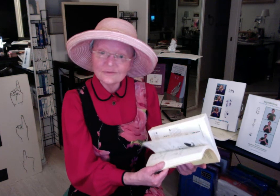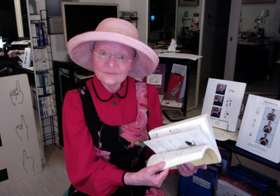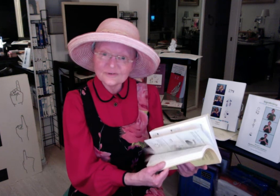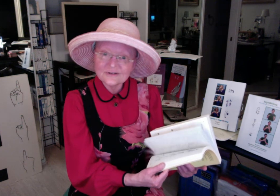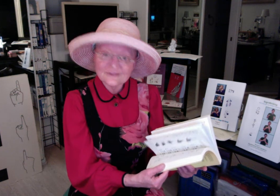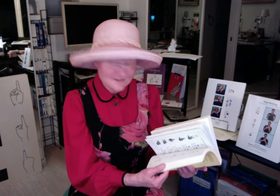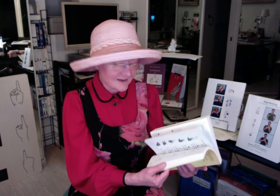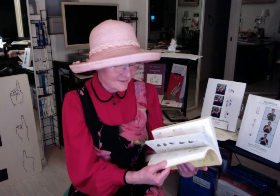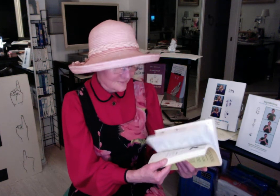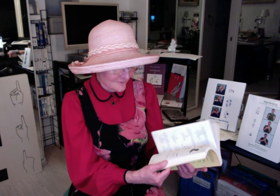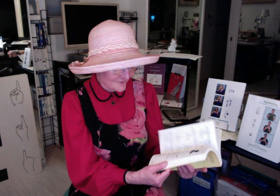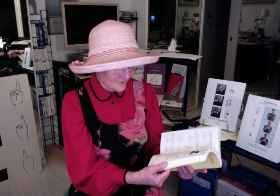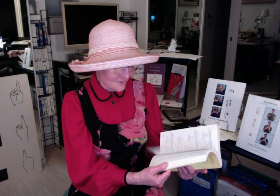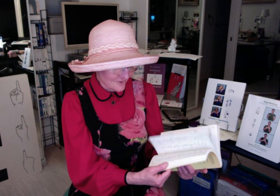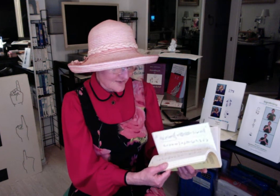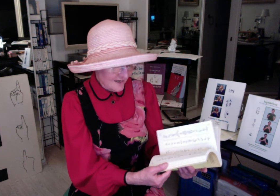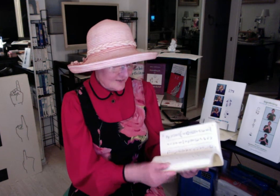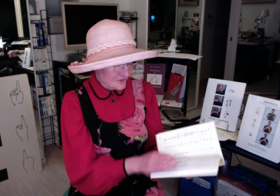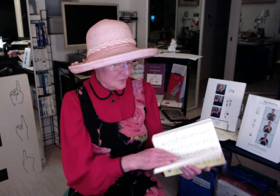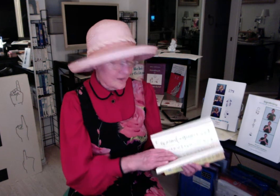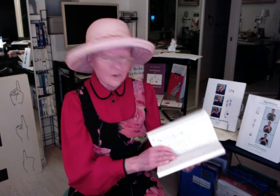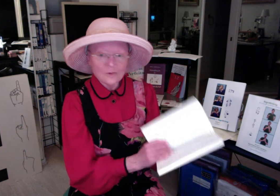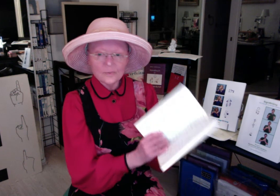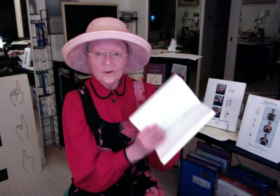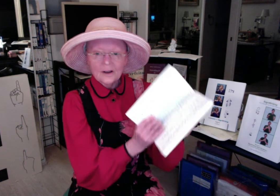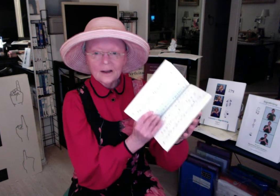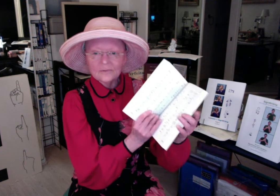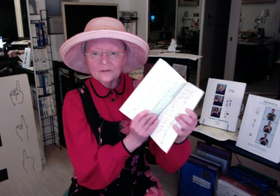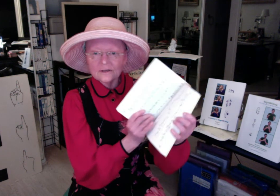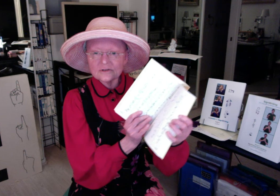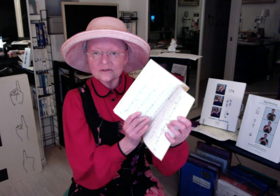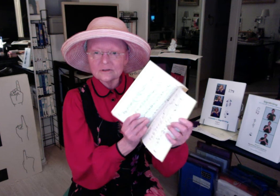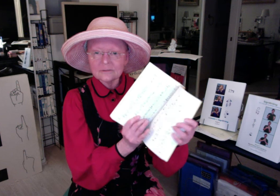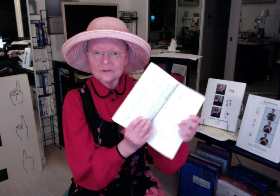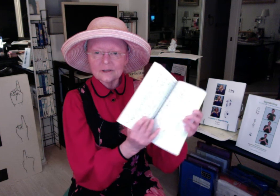Brazilian Sign Language of course so we hope, I realize that the light is